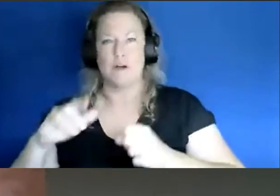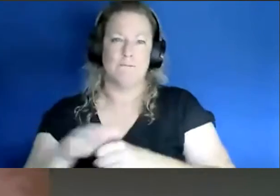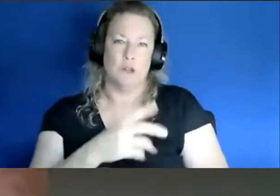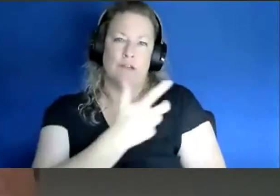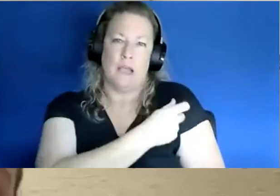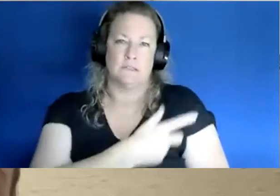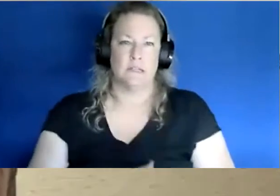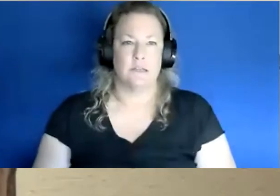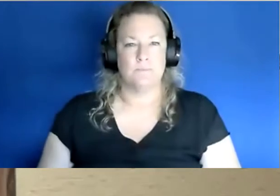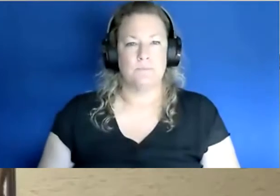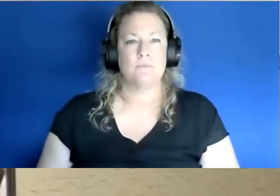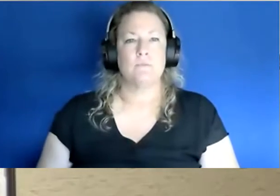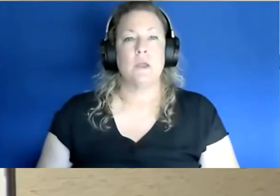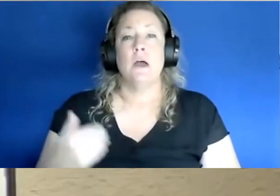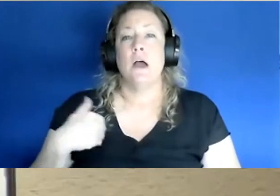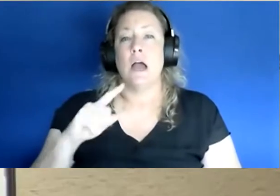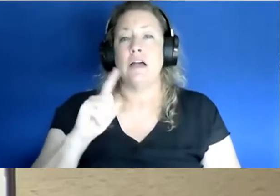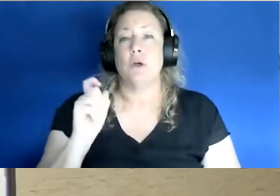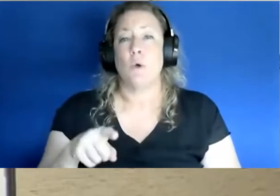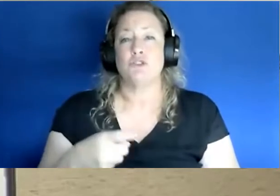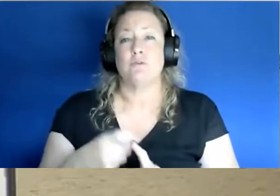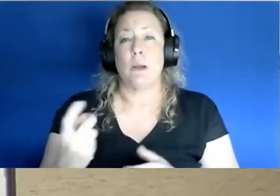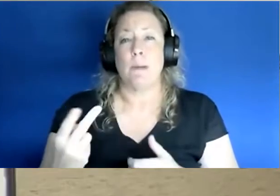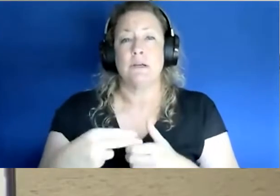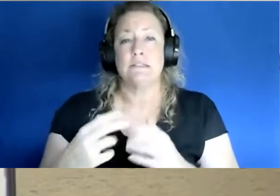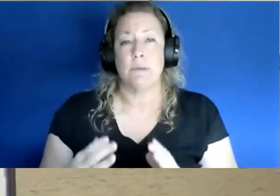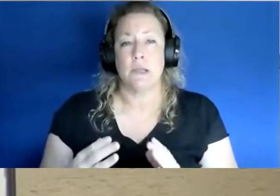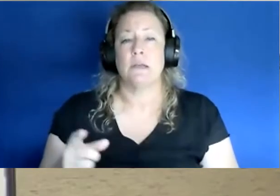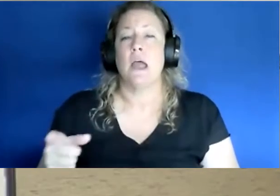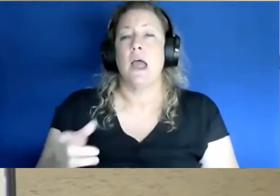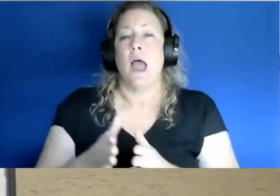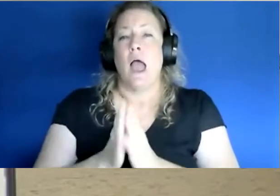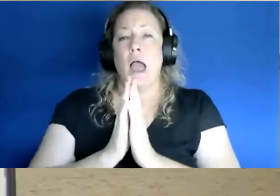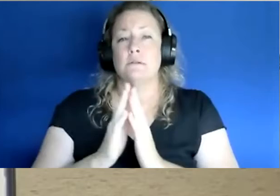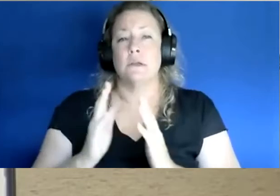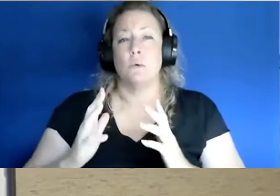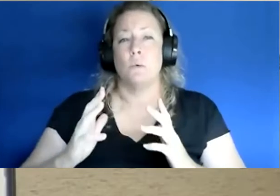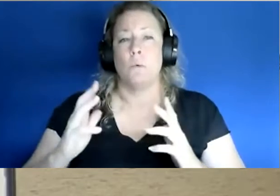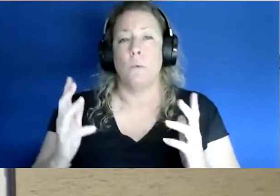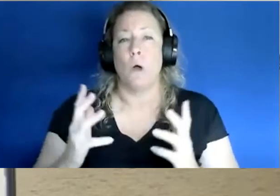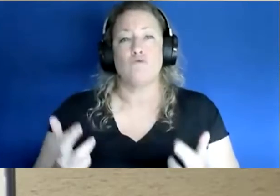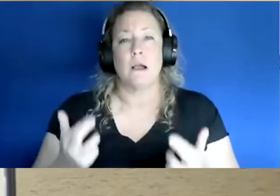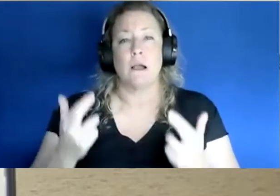We have a question from one of our participants. They're asking, "What recommendations do you